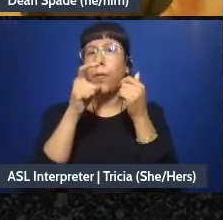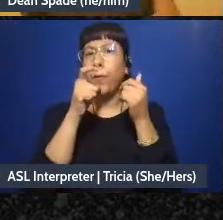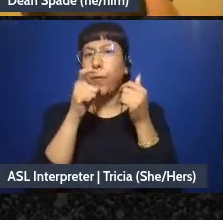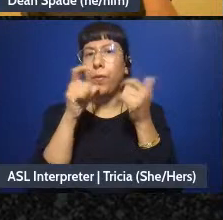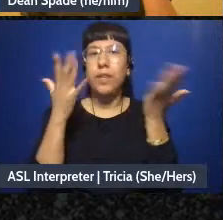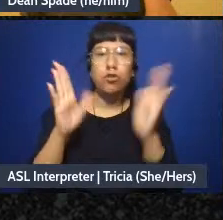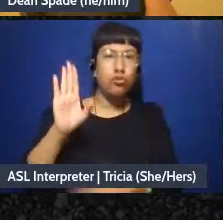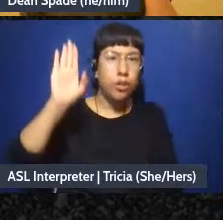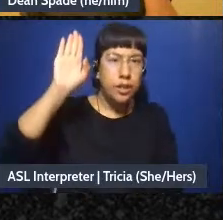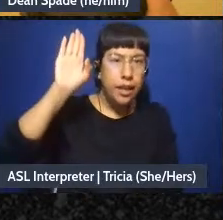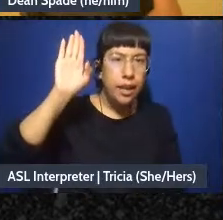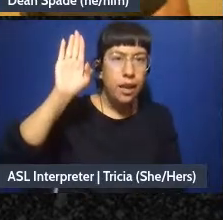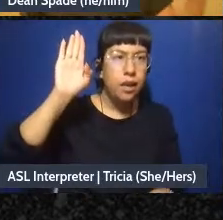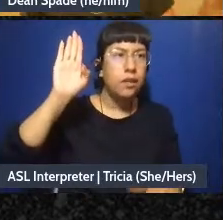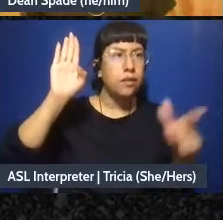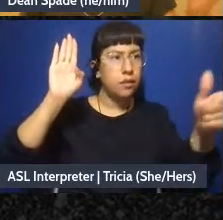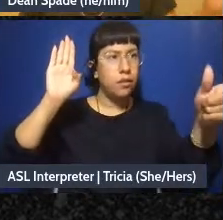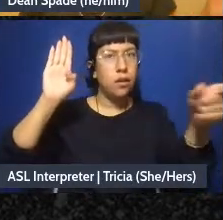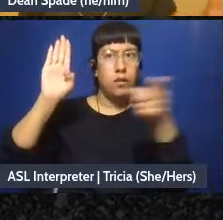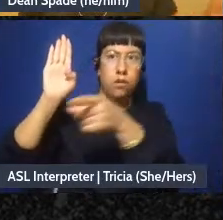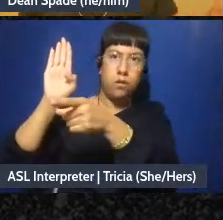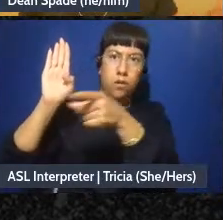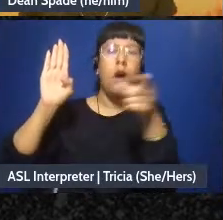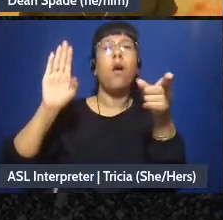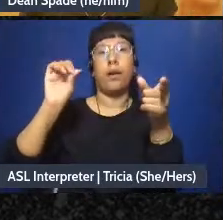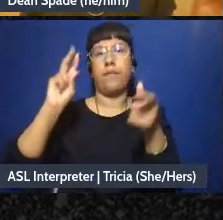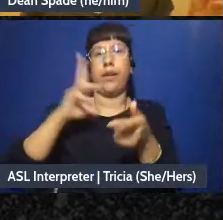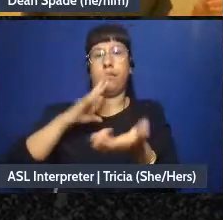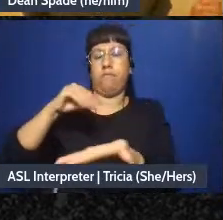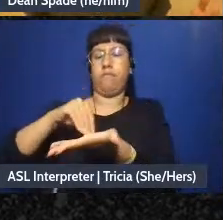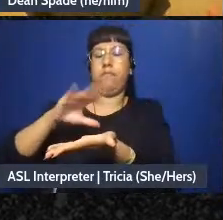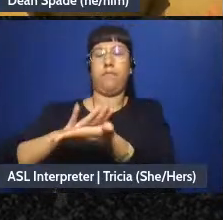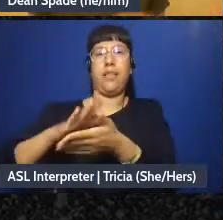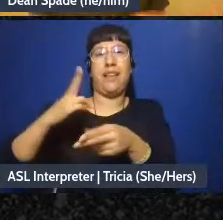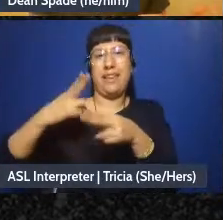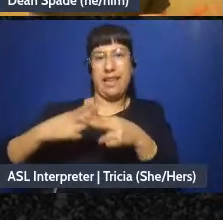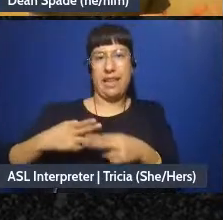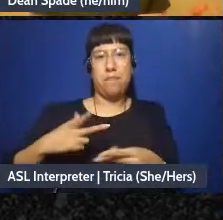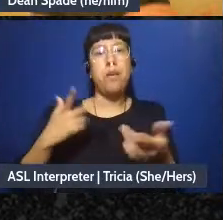or-or, you know, put their name in the chat, or however we're doing it so that I know, like,